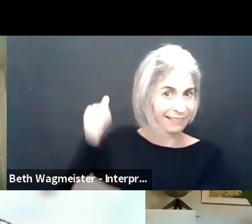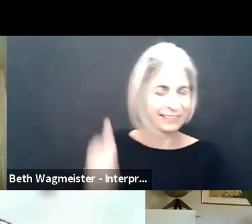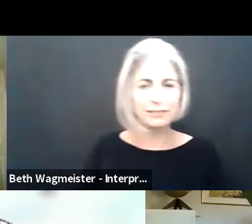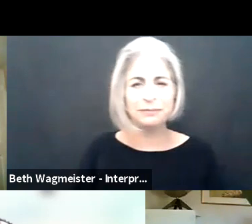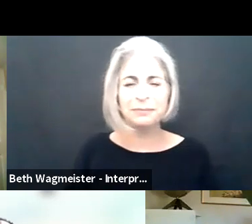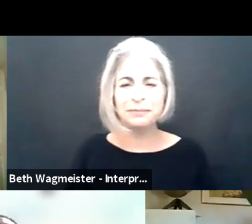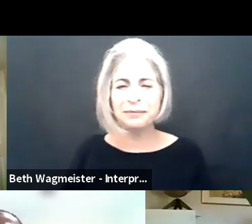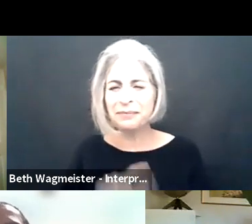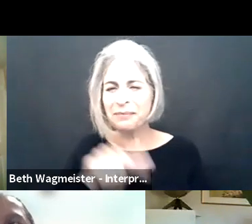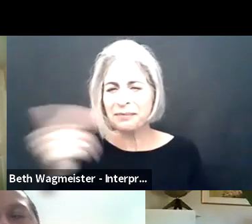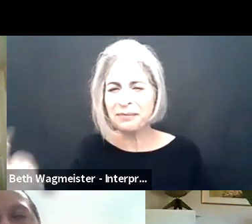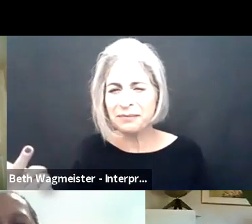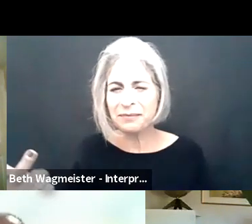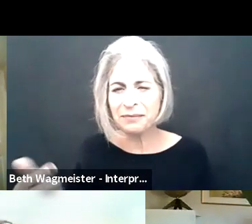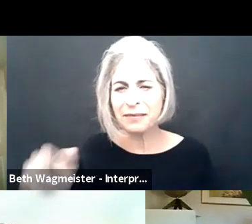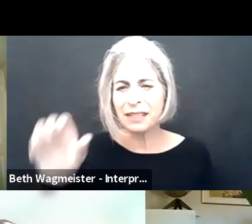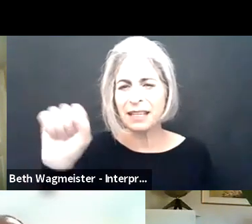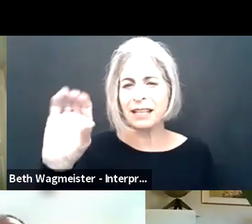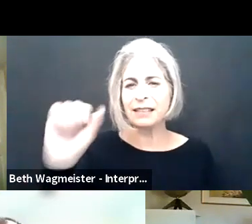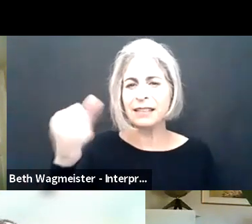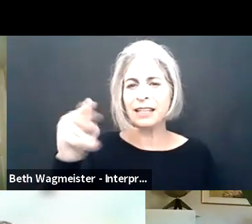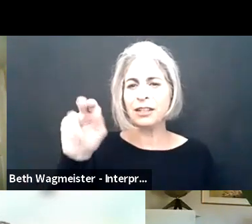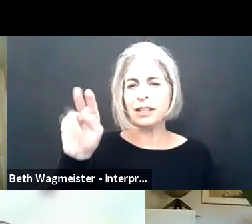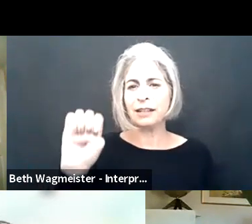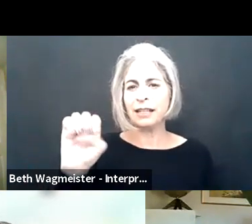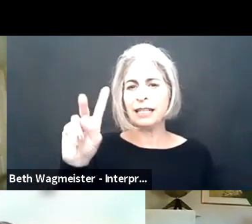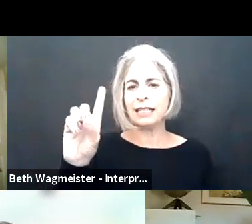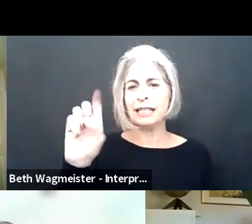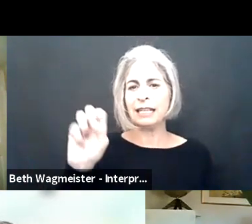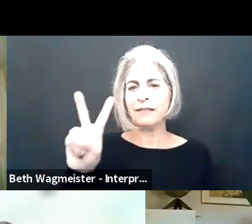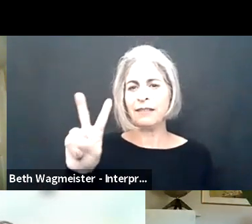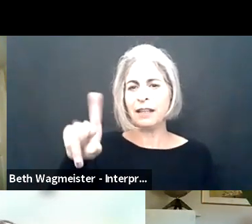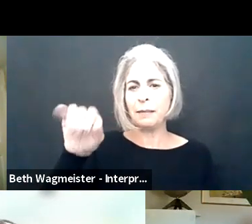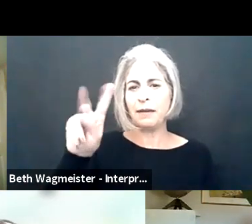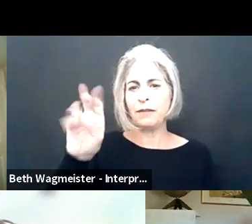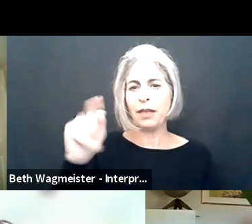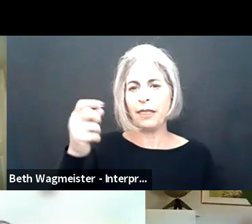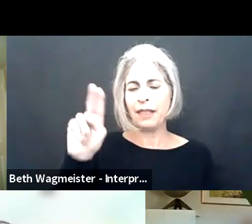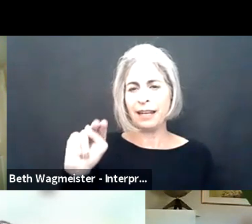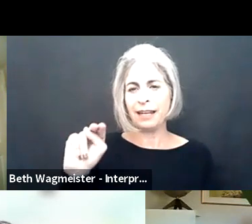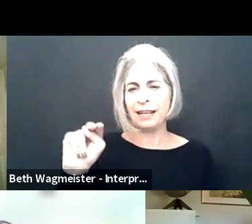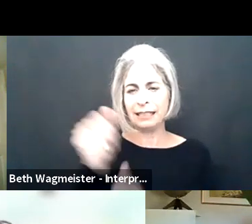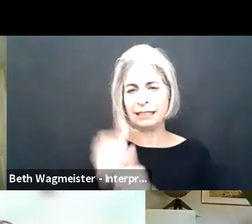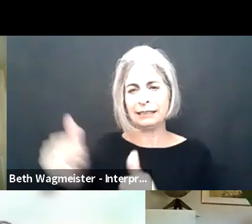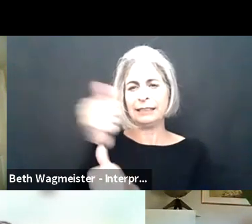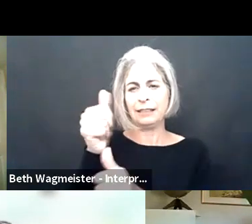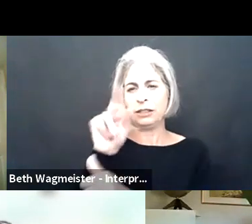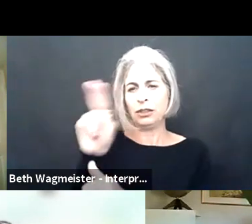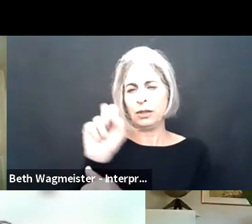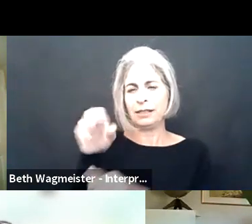glasses and stripey shirt and a big green plant behind the back of my head. Susan: Sachin.